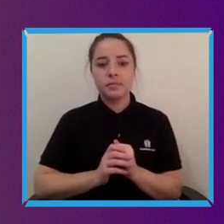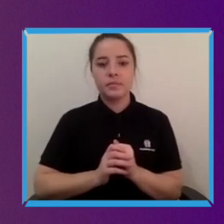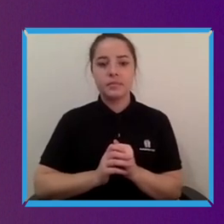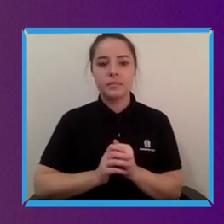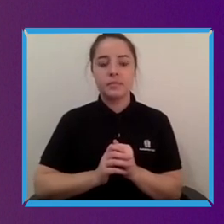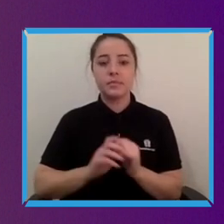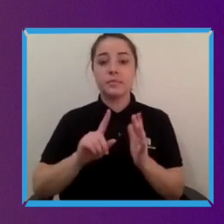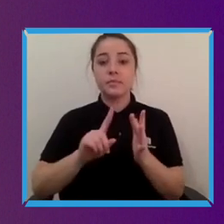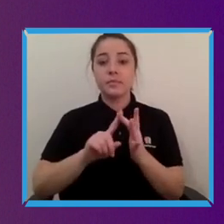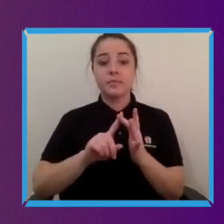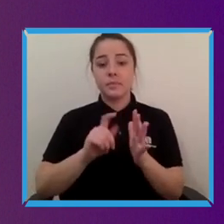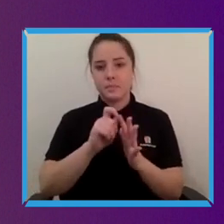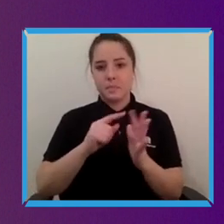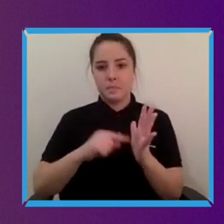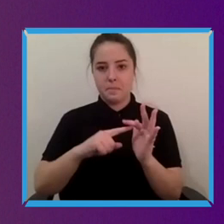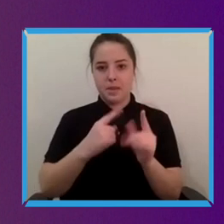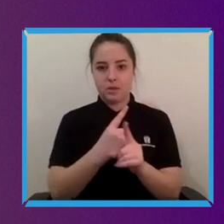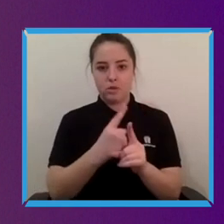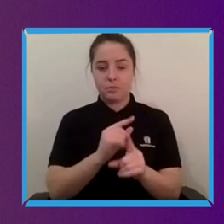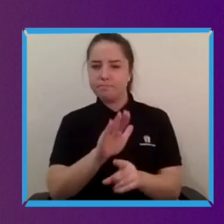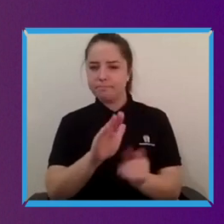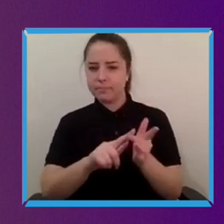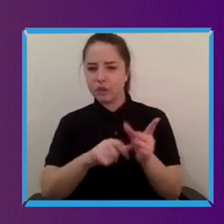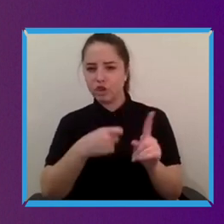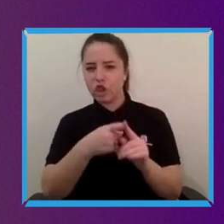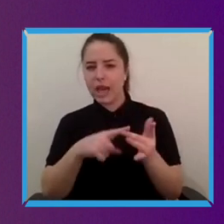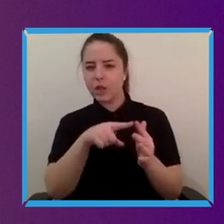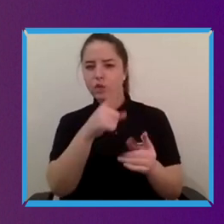you were talking about there of kind of recognising the value that actually